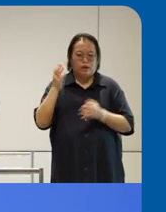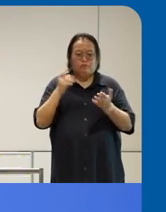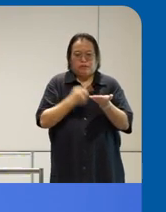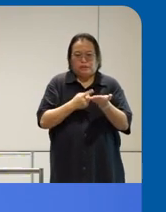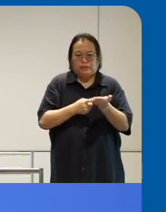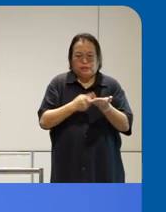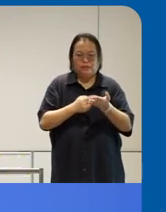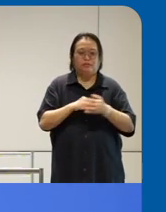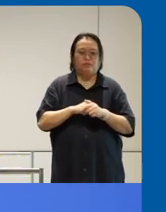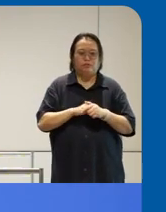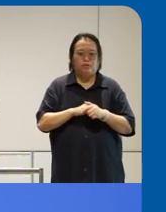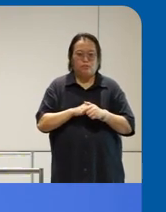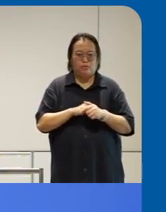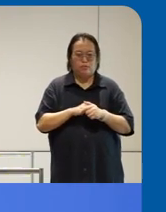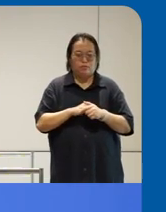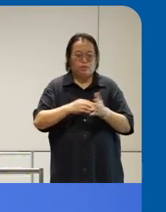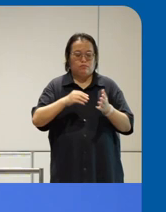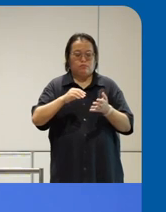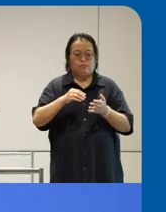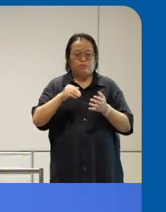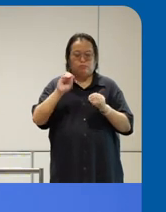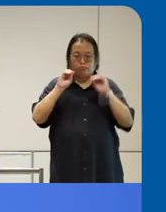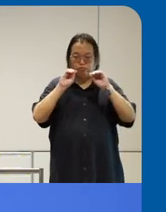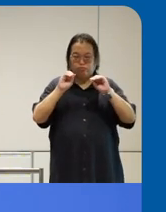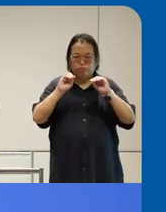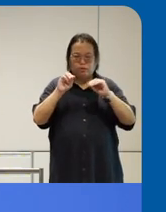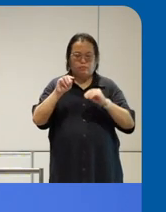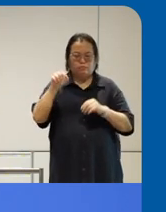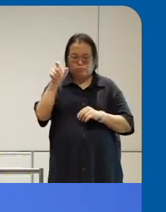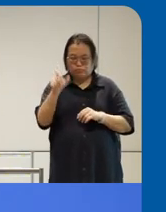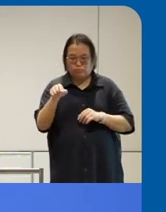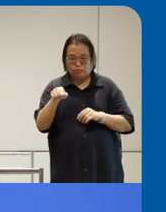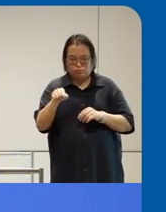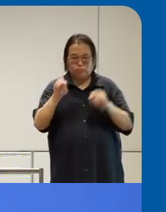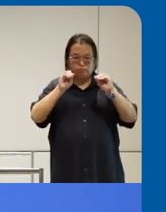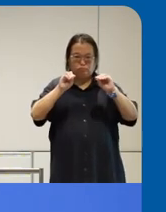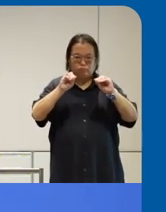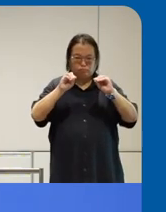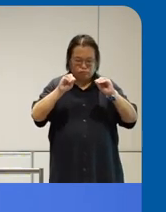courses to promote uh to advise um different entities on app development So pratima you